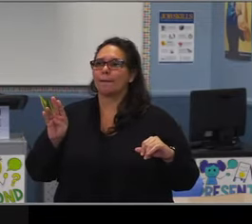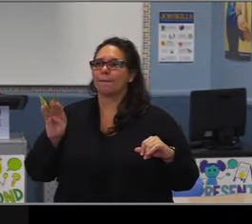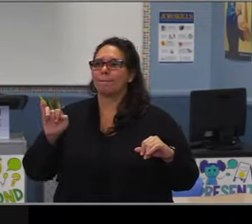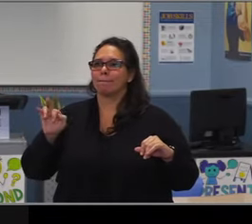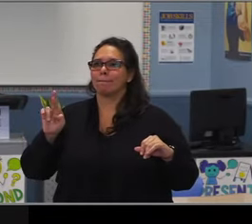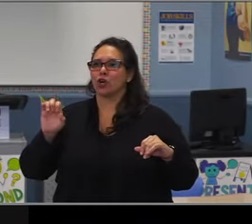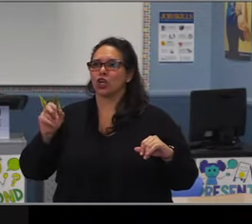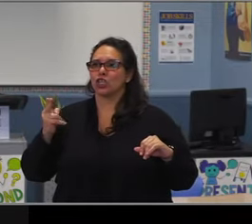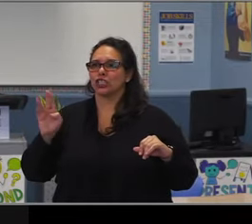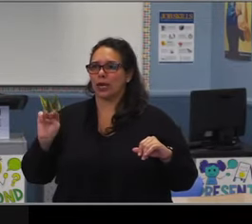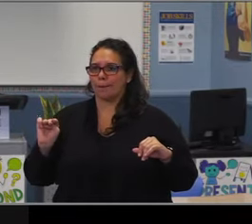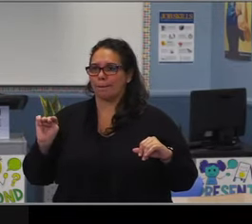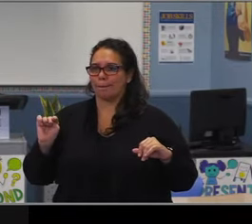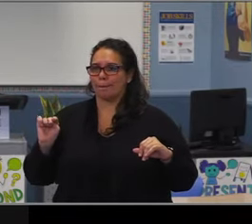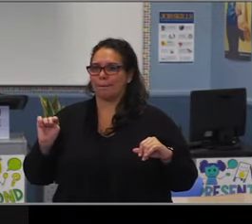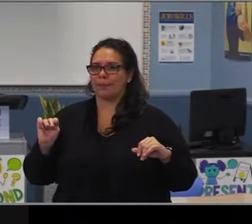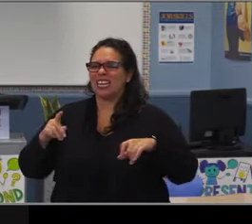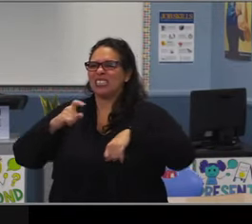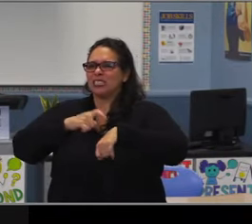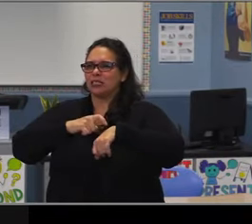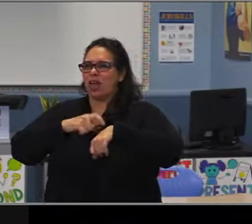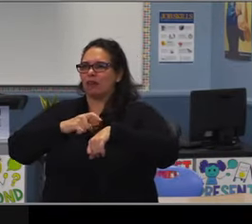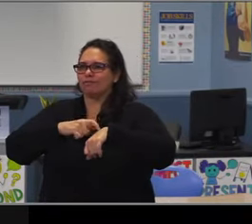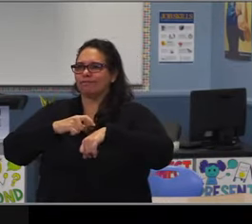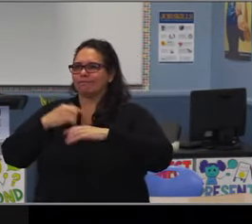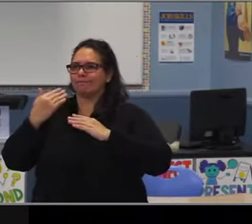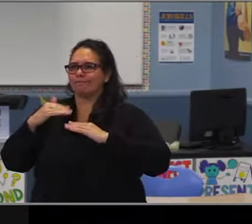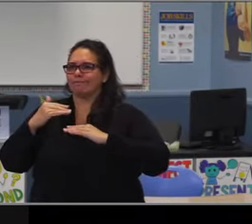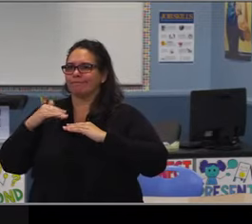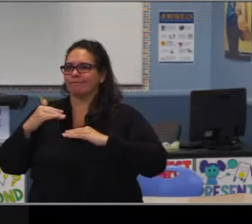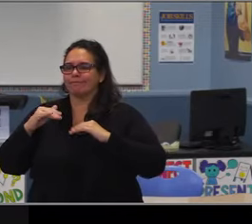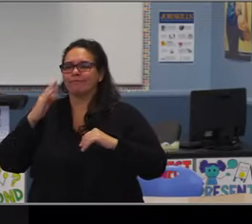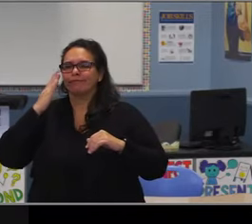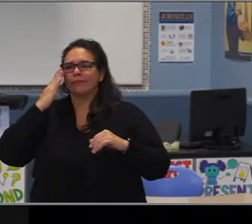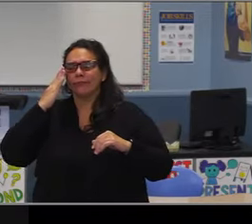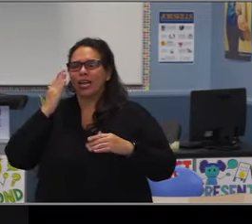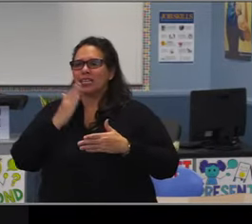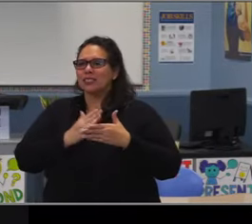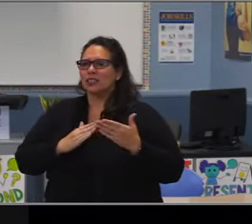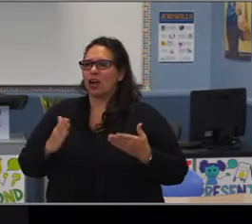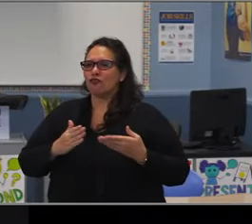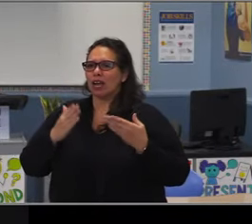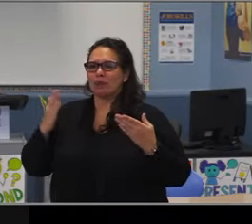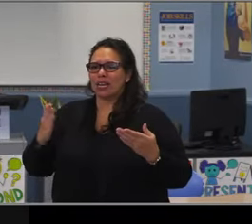is not accessible to them, just because of the large number of applicants to that particular program.